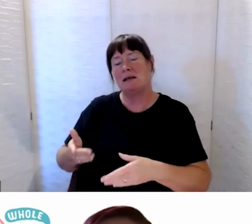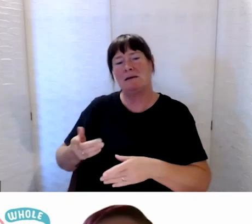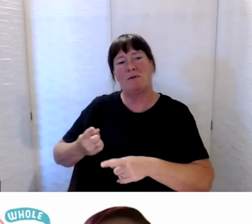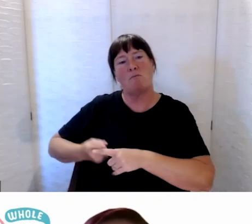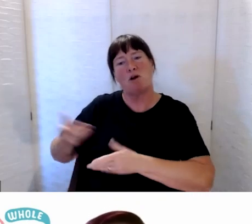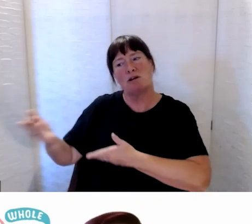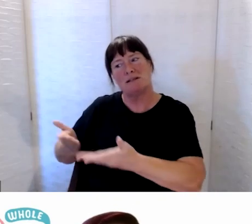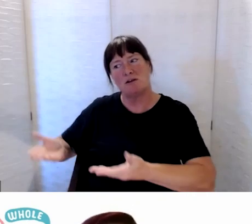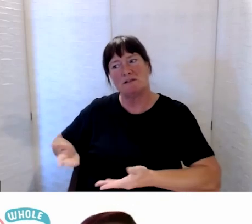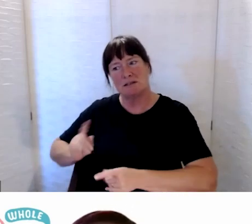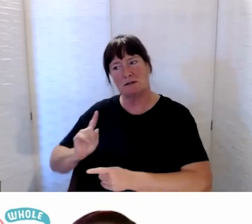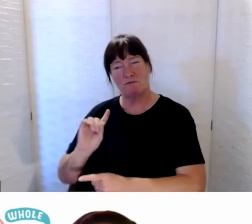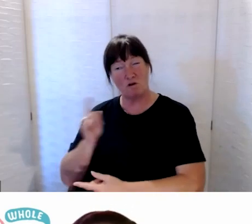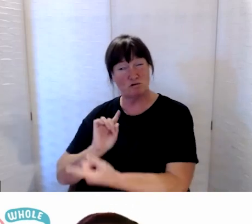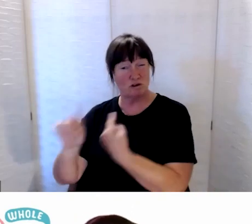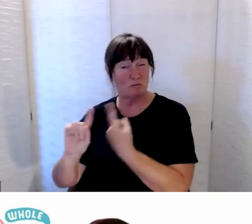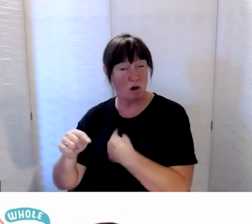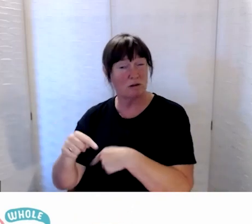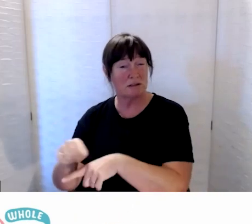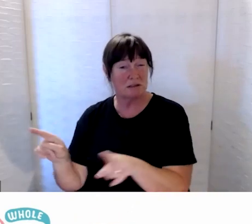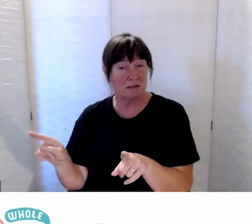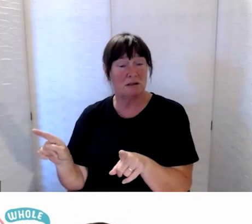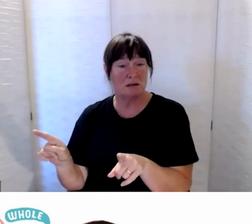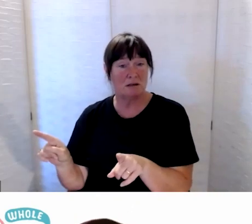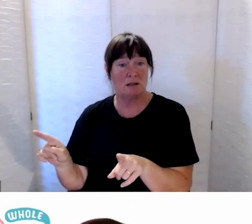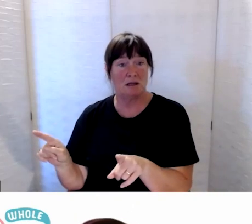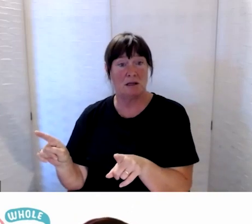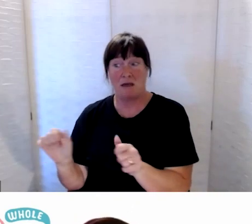Yeah sure. So if I’m hearing you correctly there, you’re